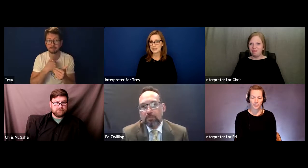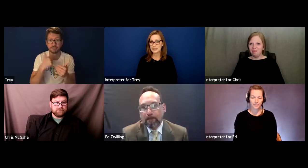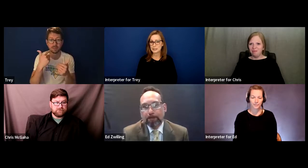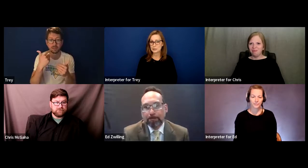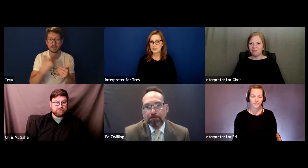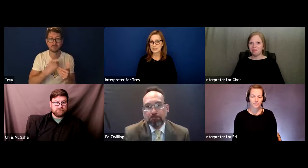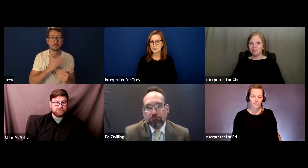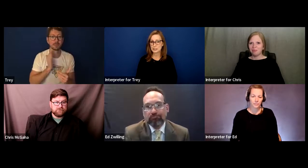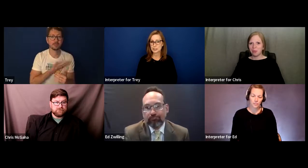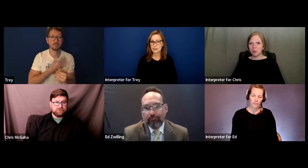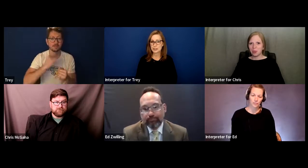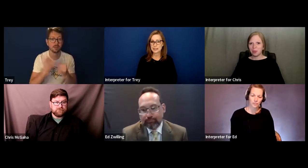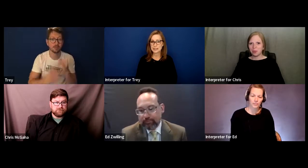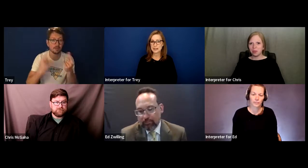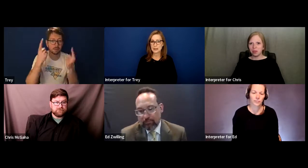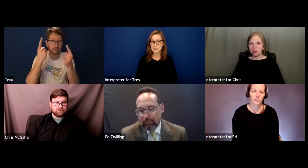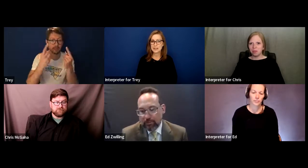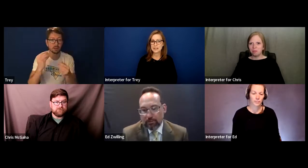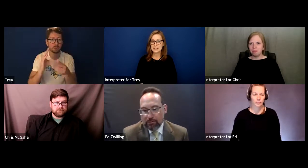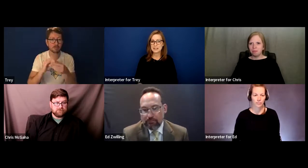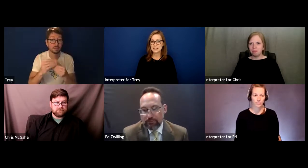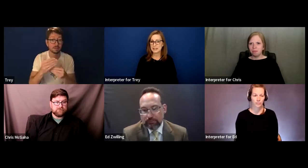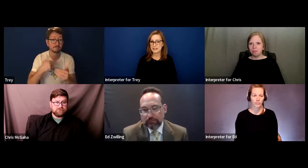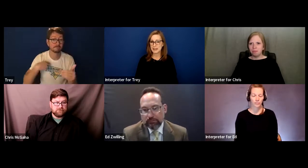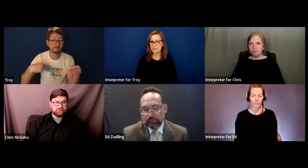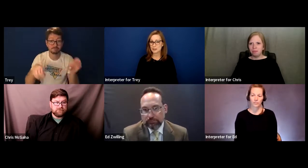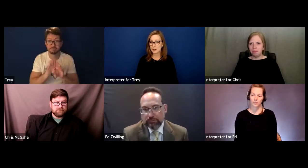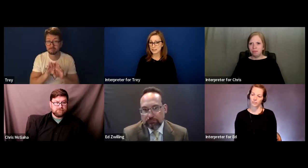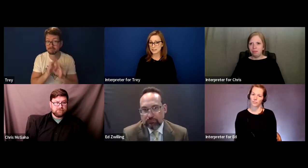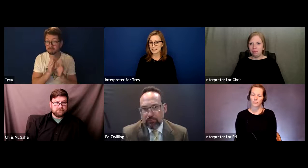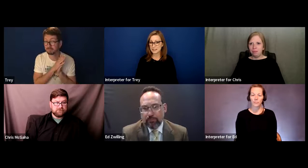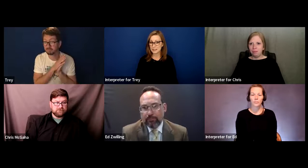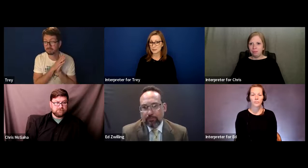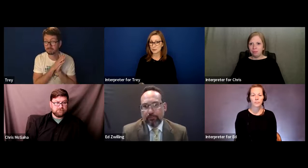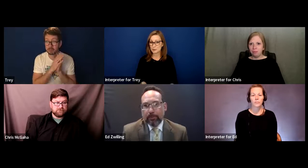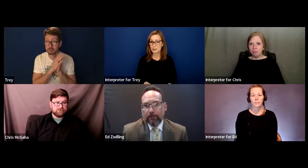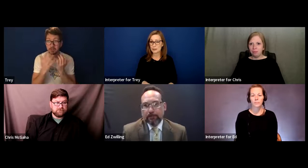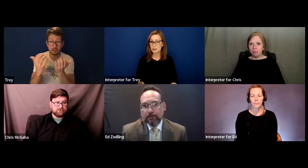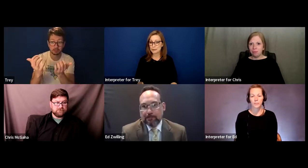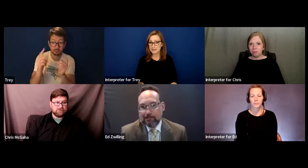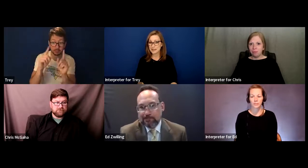anything that you would like to share at this time? Any last thoughts before we close?